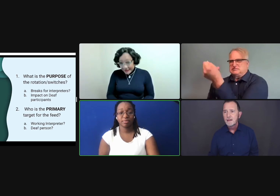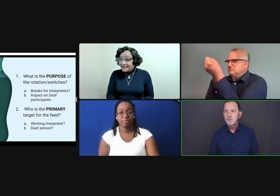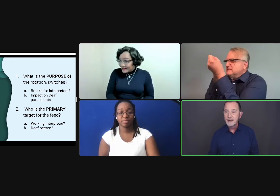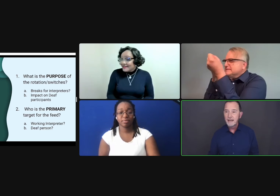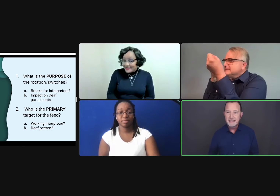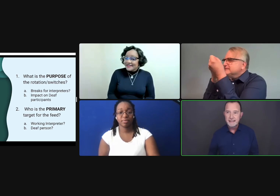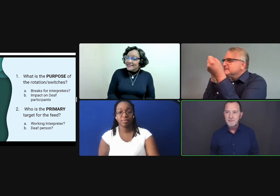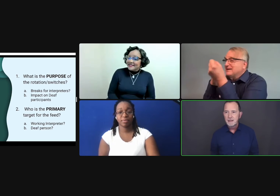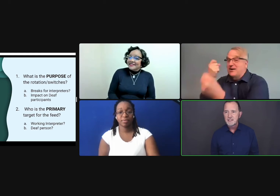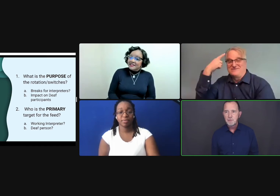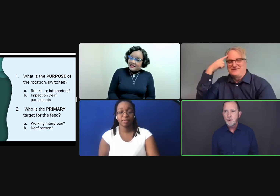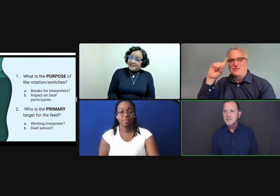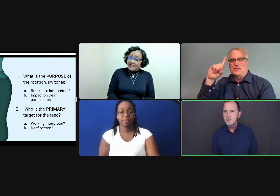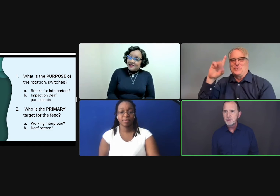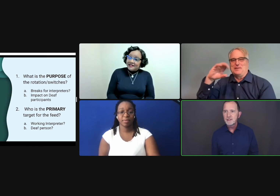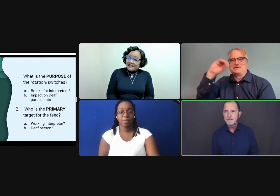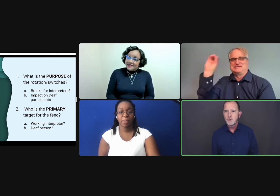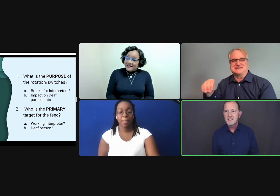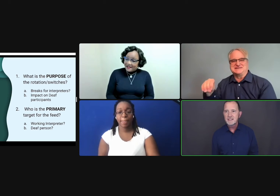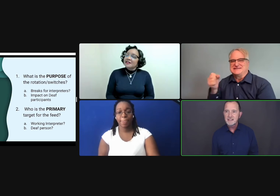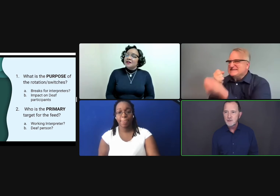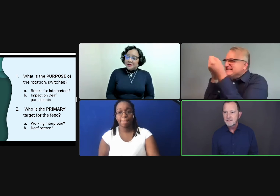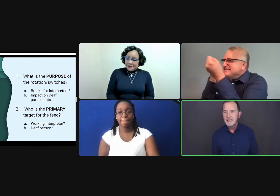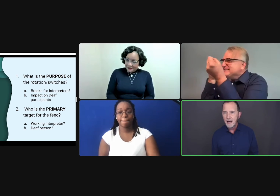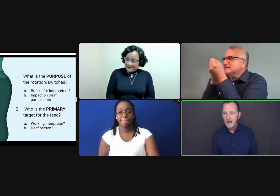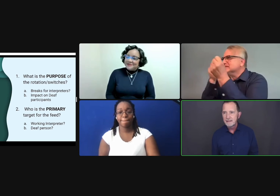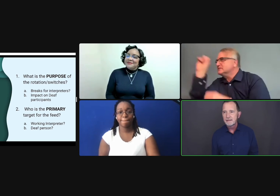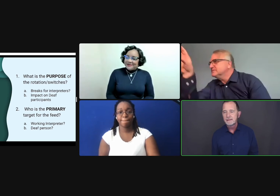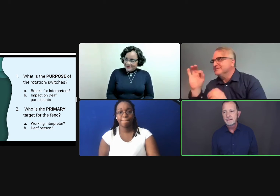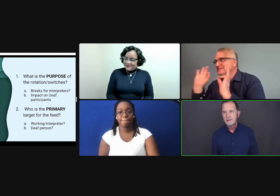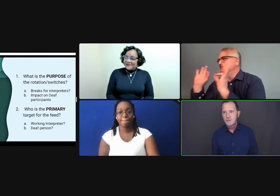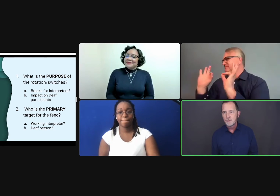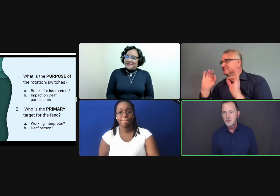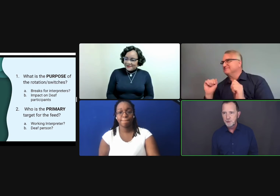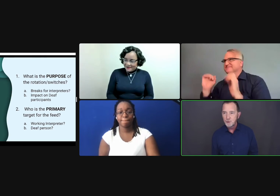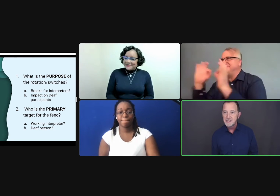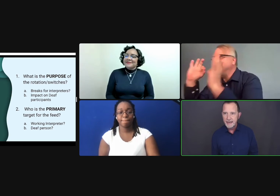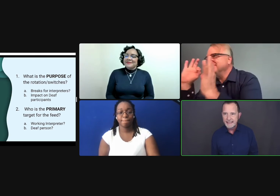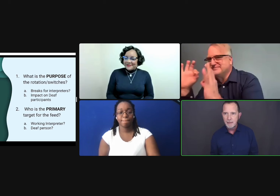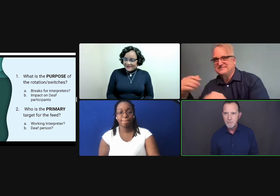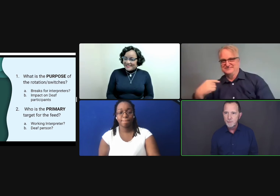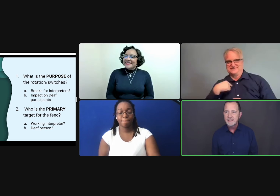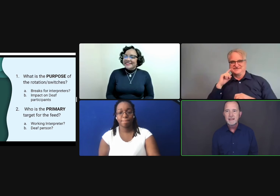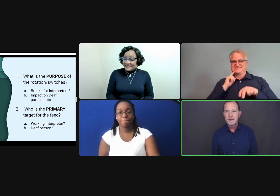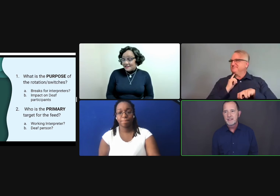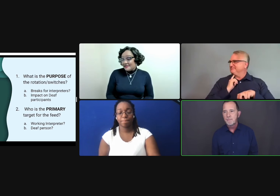From what I've seen, the support interpreter focuses exclusively on the interpreter who is signing at that moment, giving them